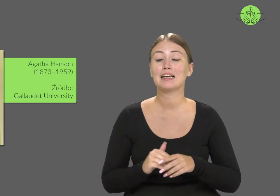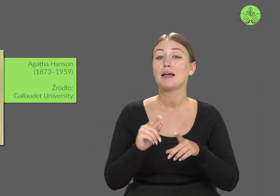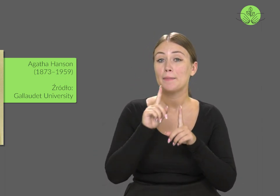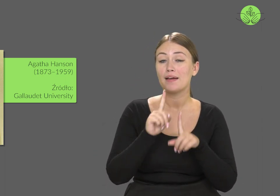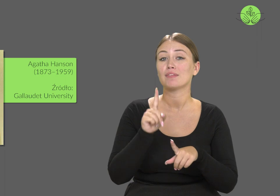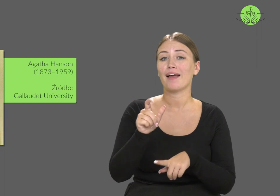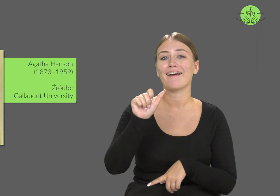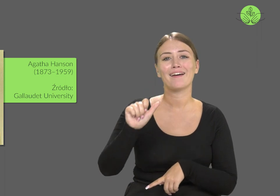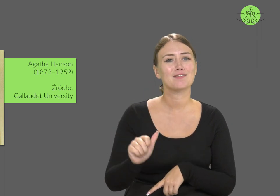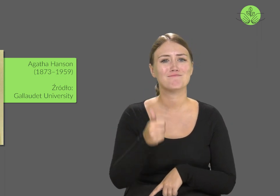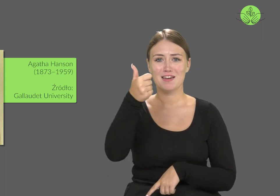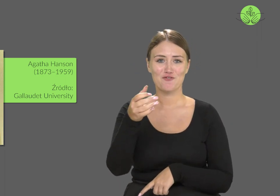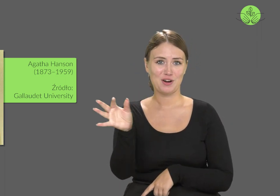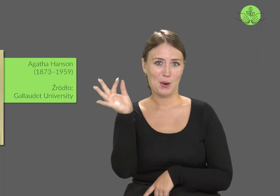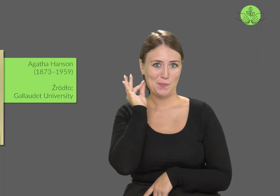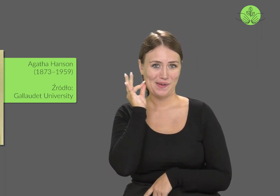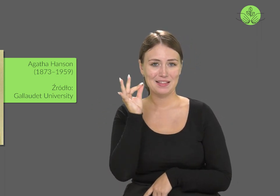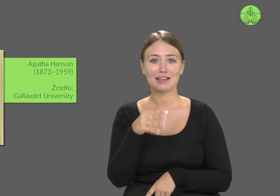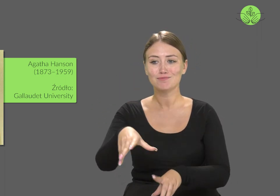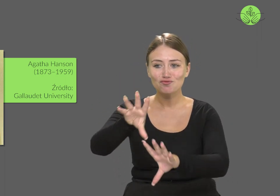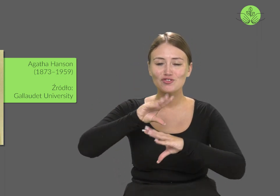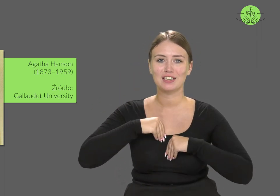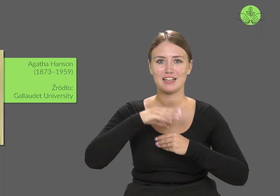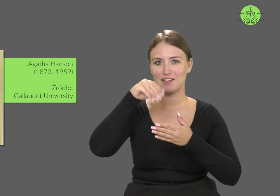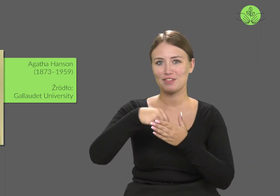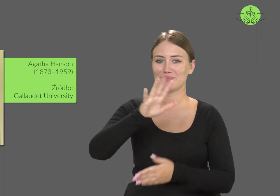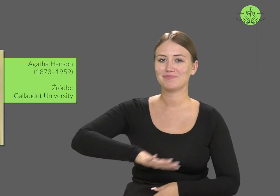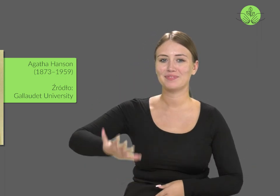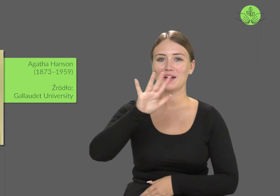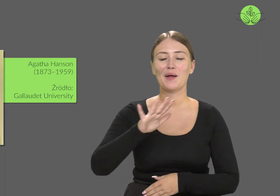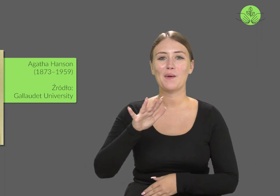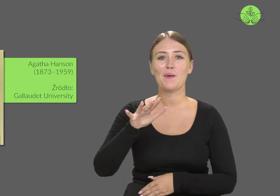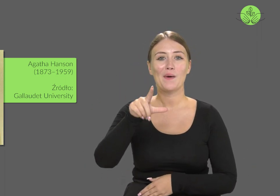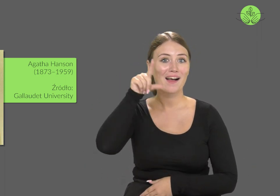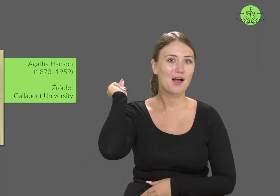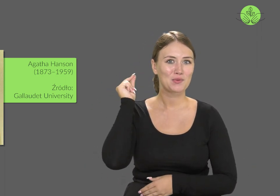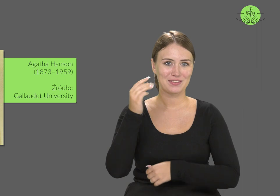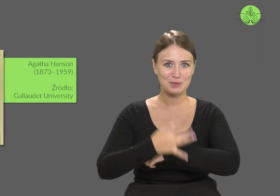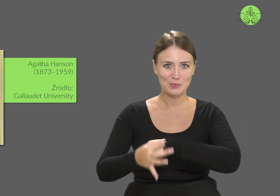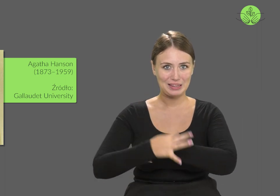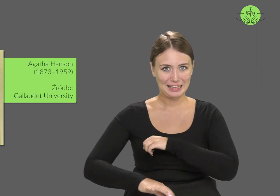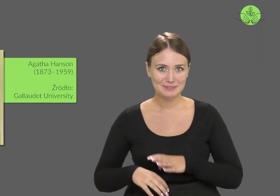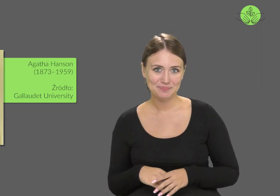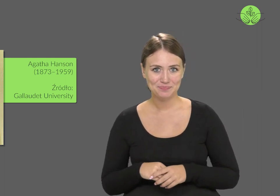She was one of the first women admitted to Gallaudet University.